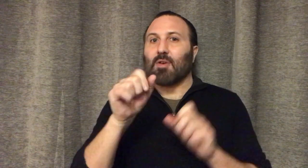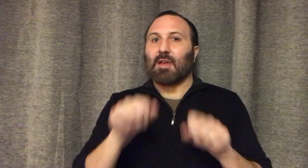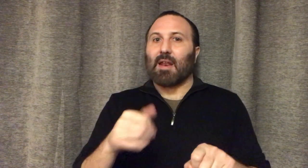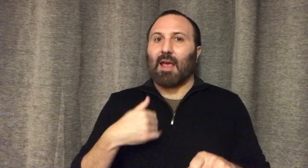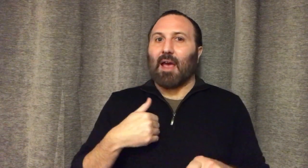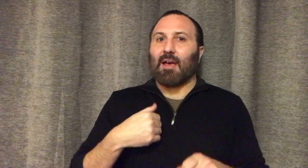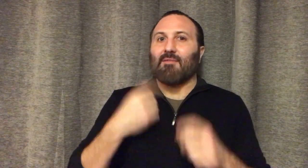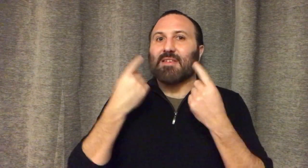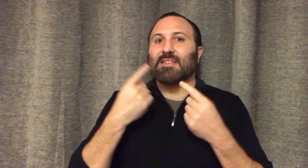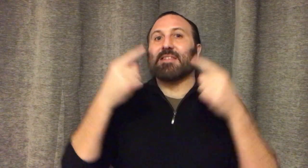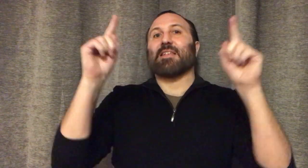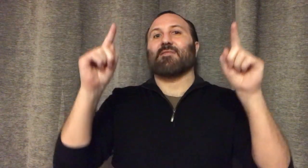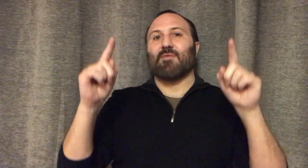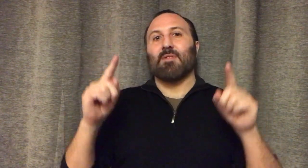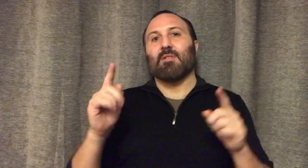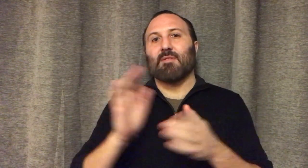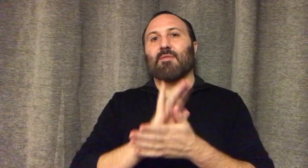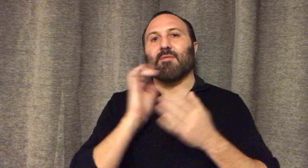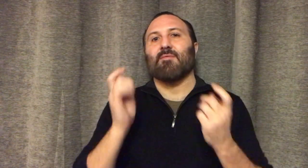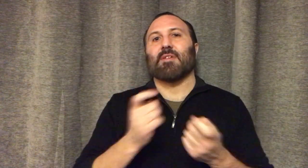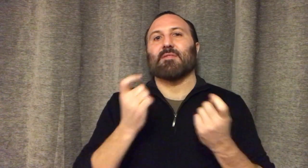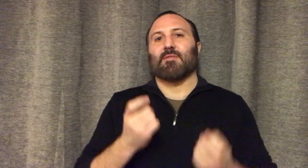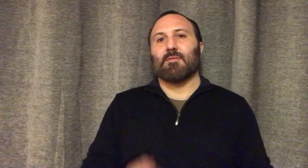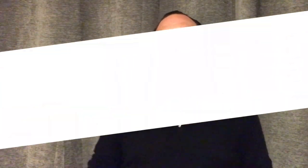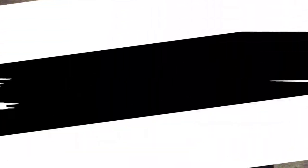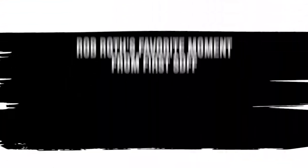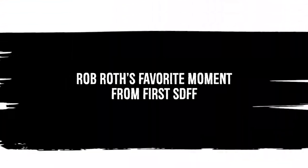then you can have a successful film festival.